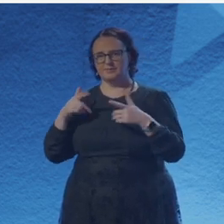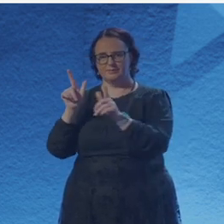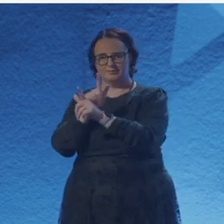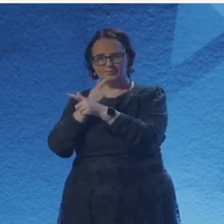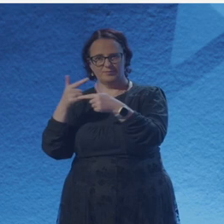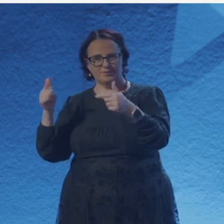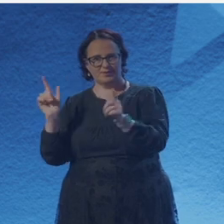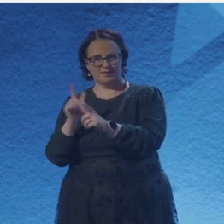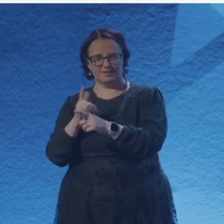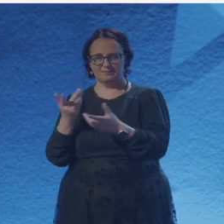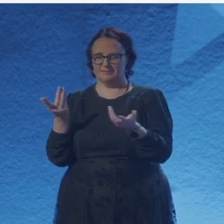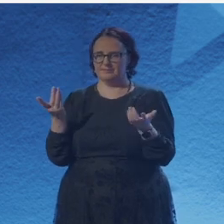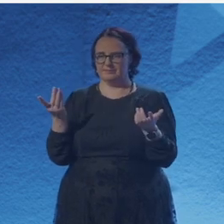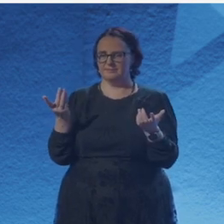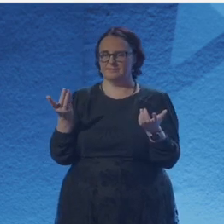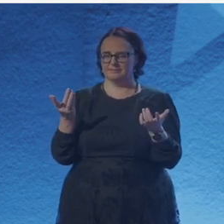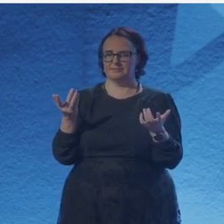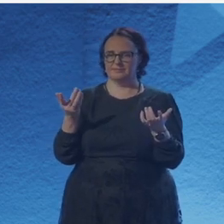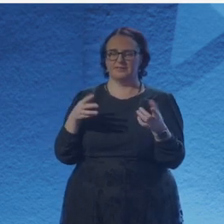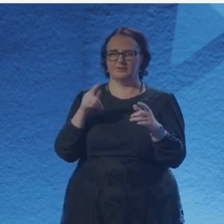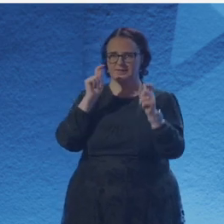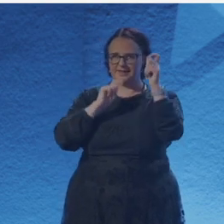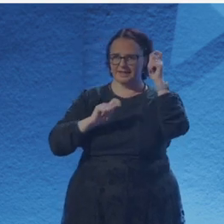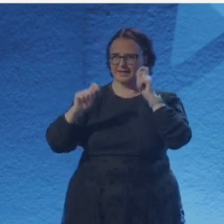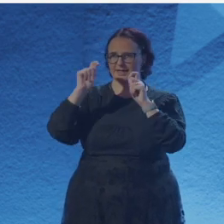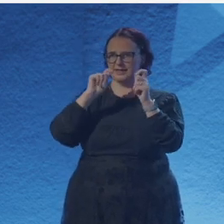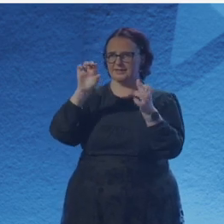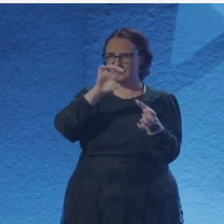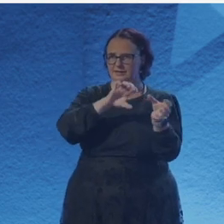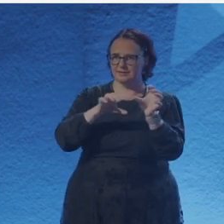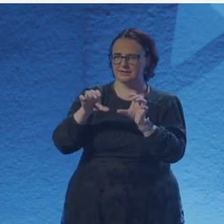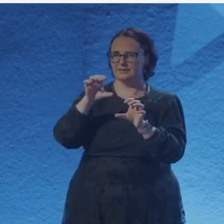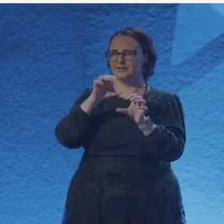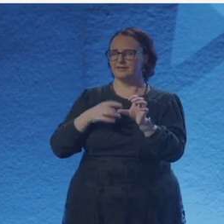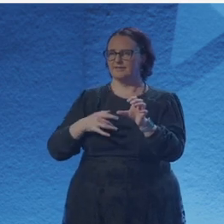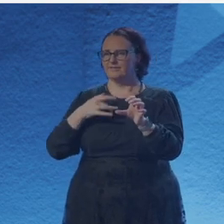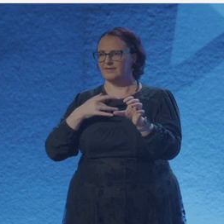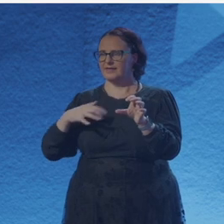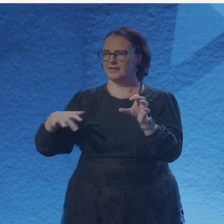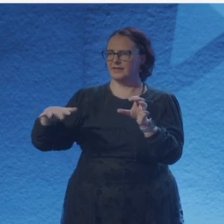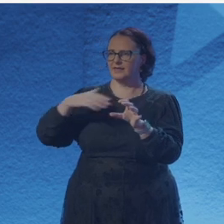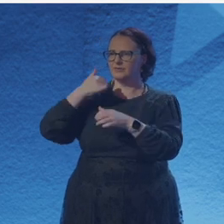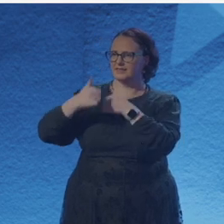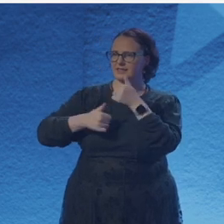And I think it was just about finding different ways to appreciate science and physics and the way I think.